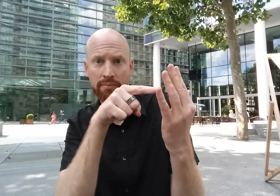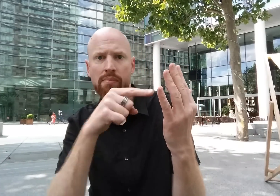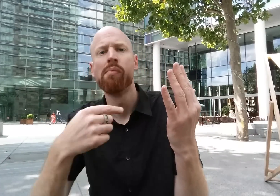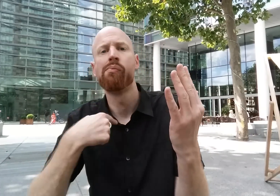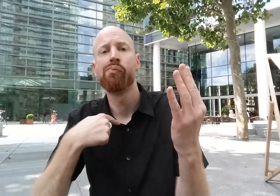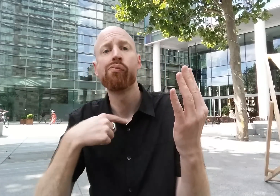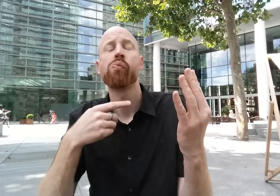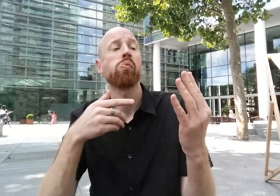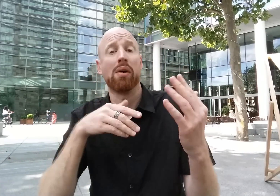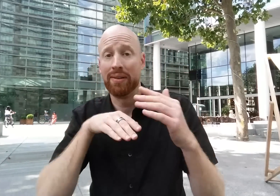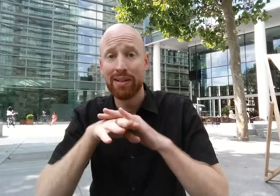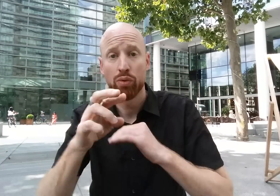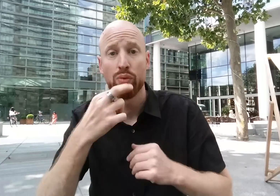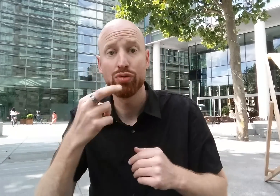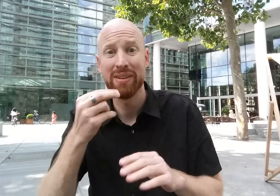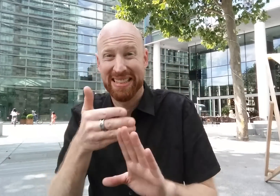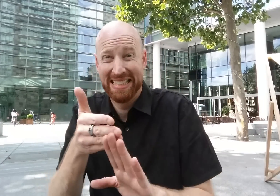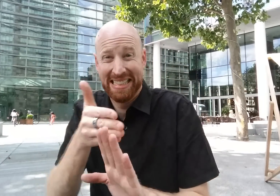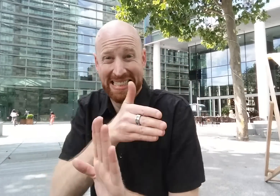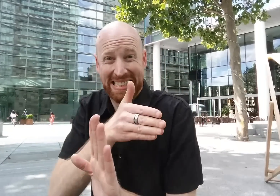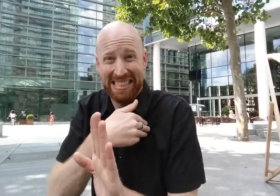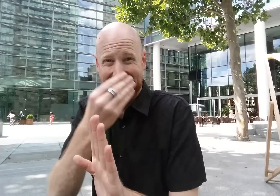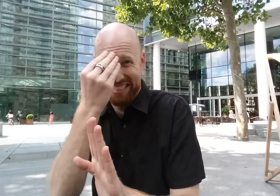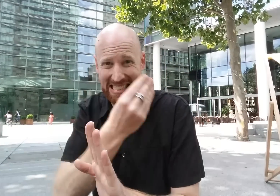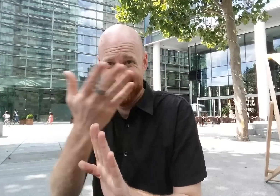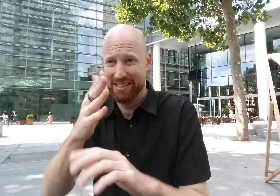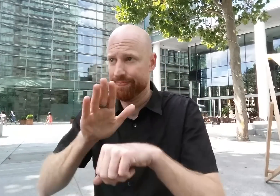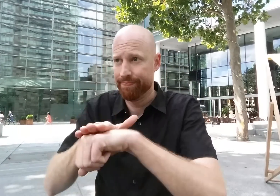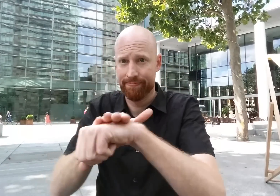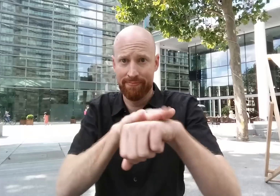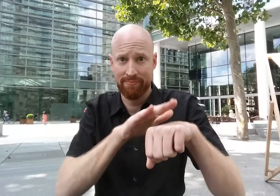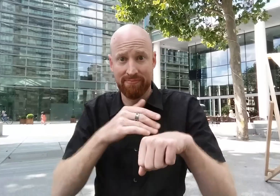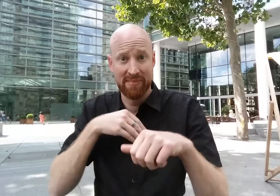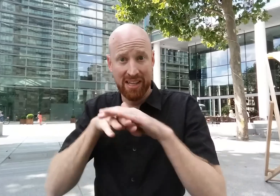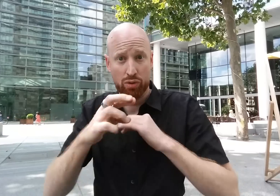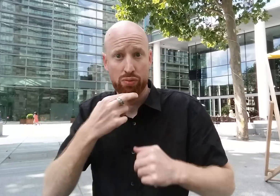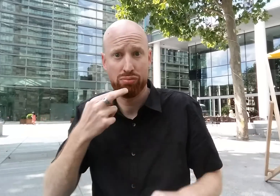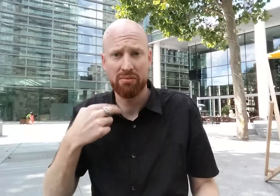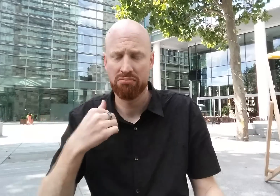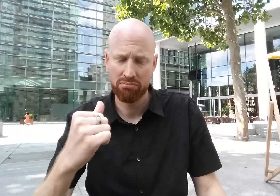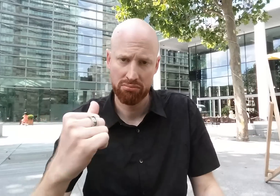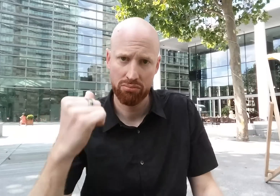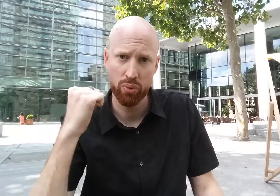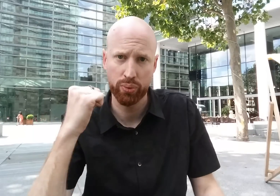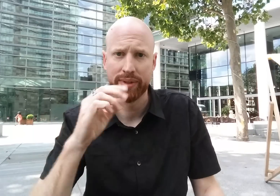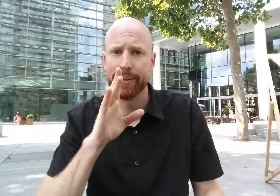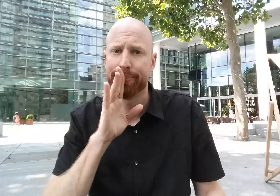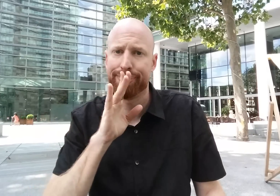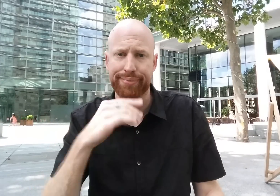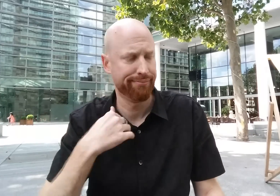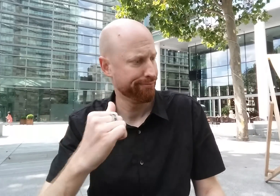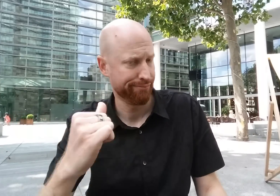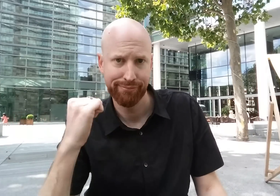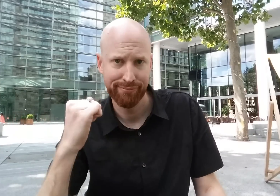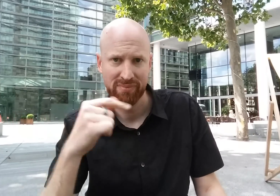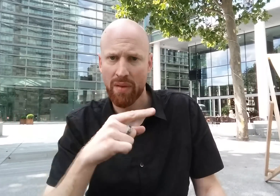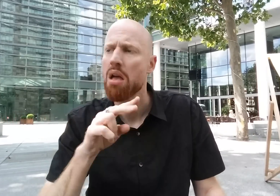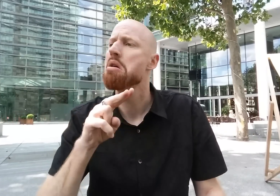present, all headed into a restaurant. Before entering, I give everyone a very clear heads-up that I won't be using my voice to communicate, just so they're all